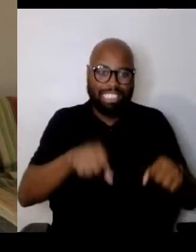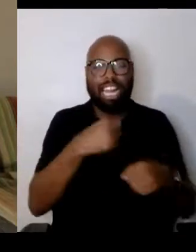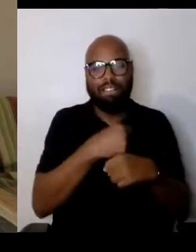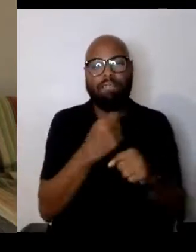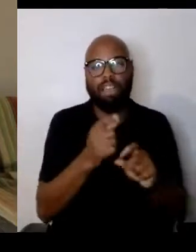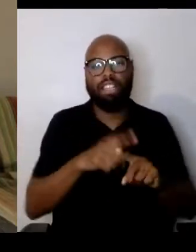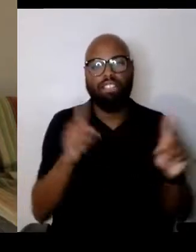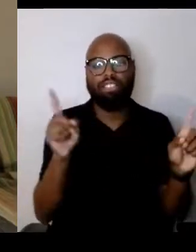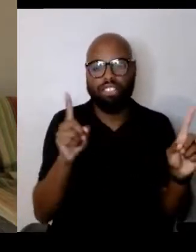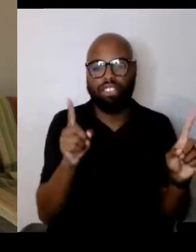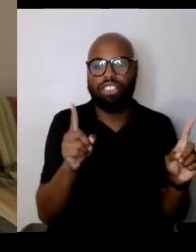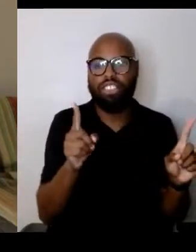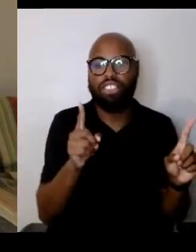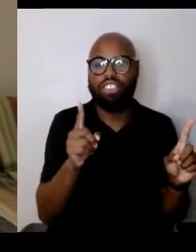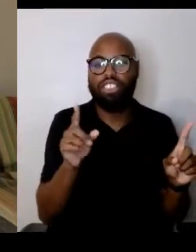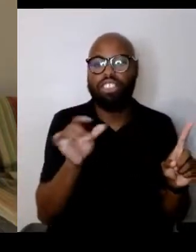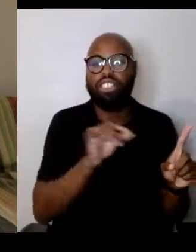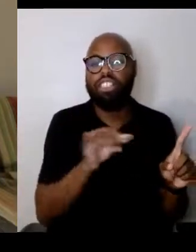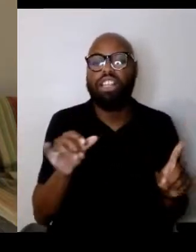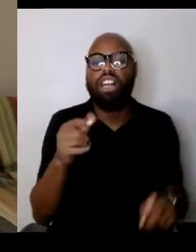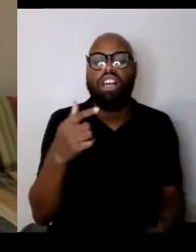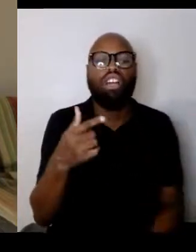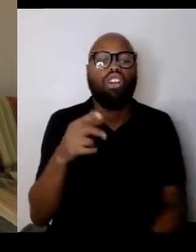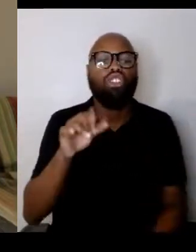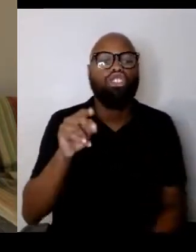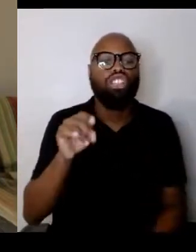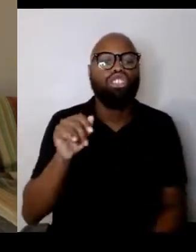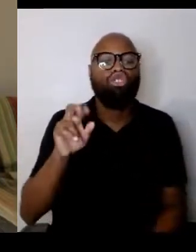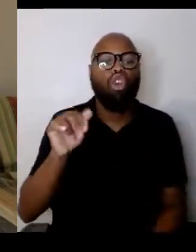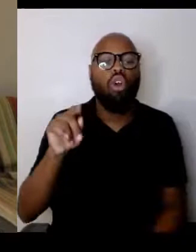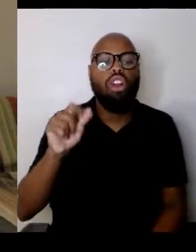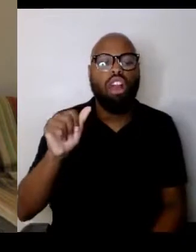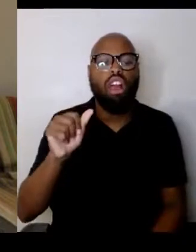Just like with Gustav Schroeder, the captain of the St. Louis,